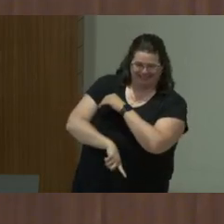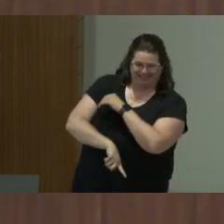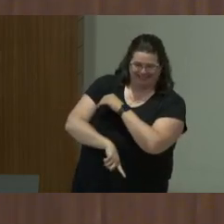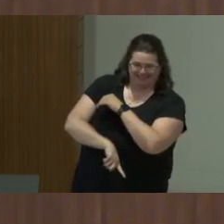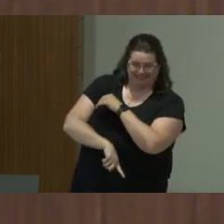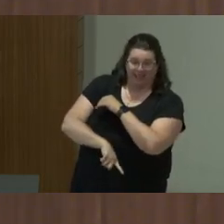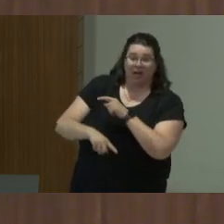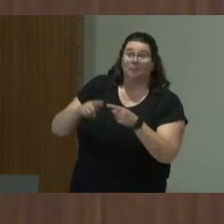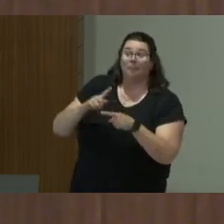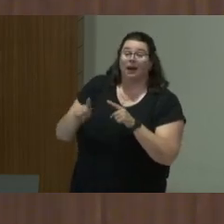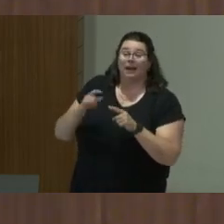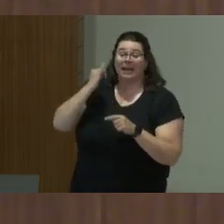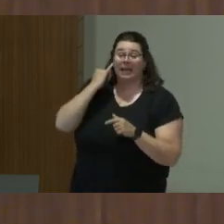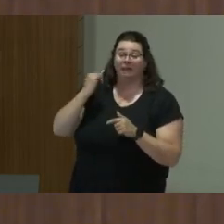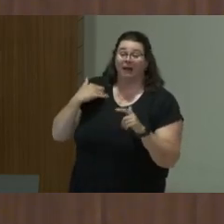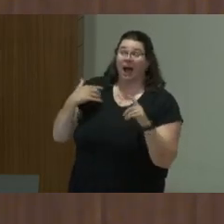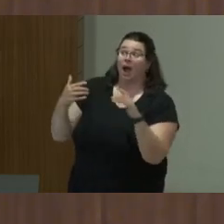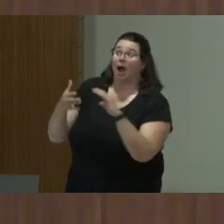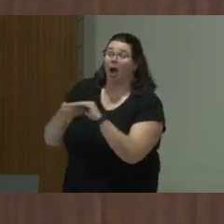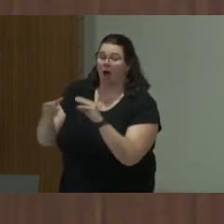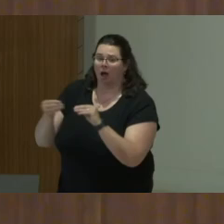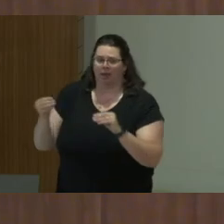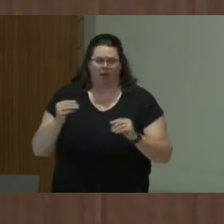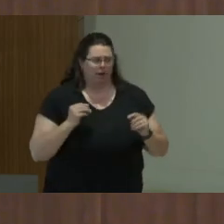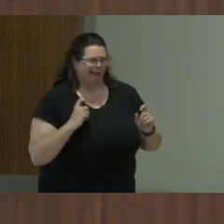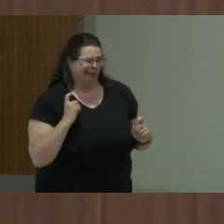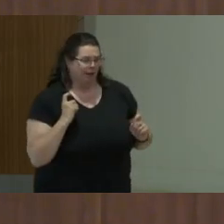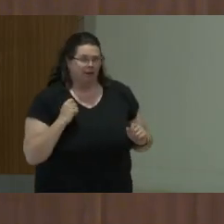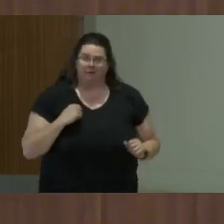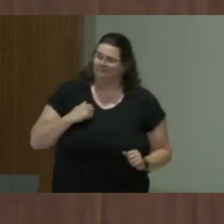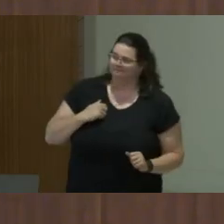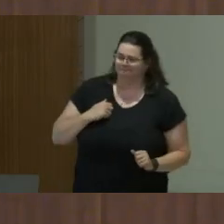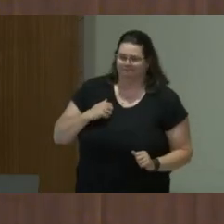consequence can be raising my eyebrow and then psychological safety is gone.